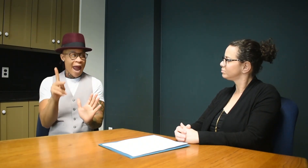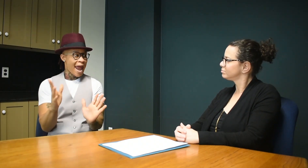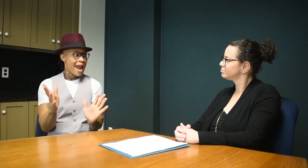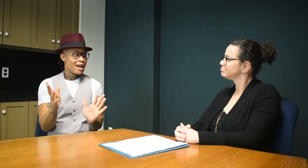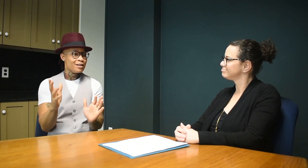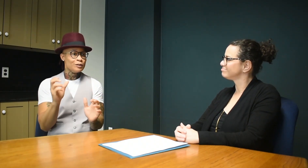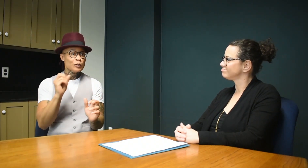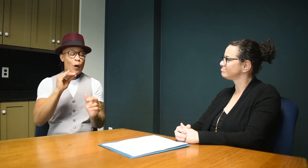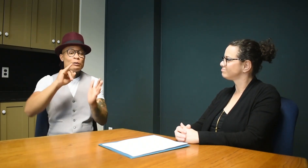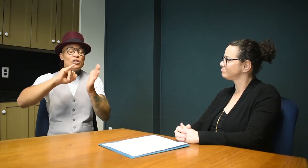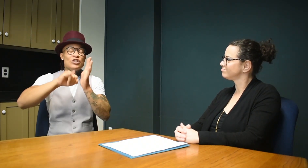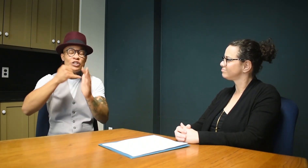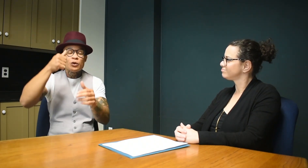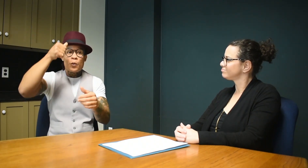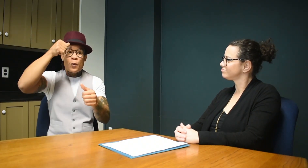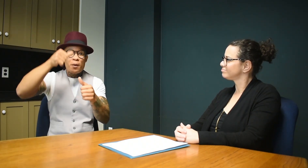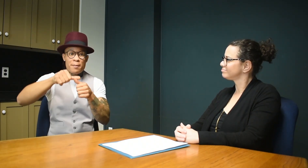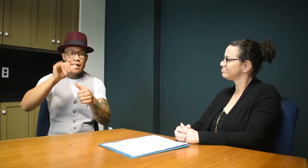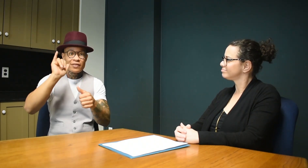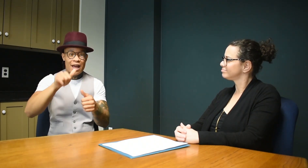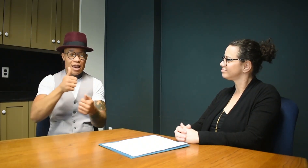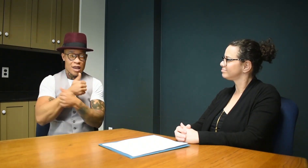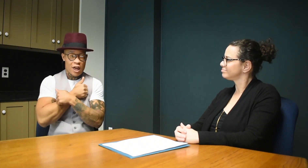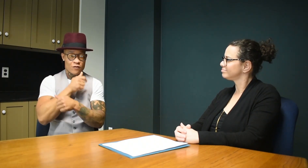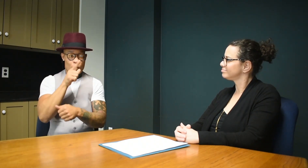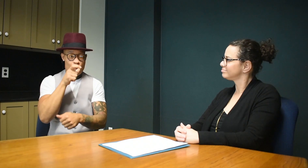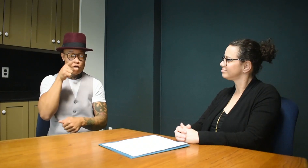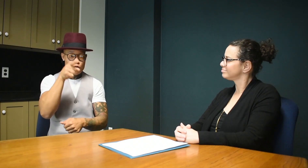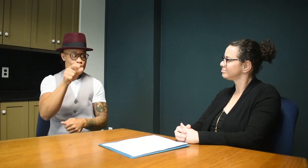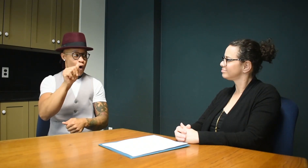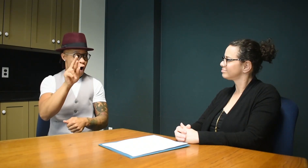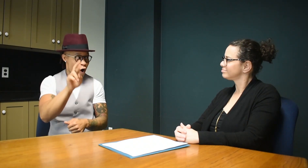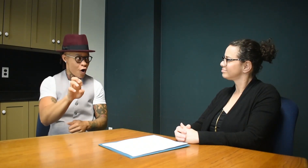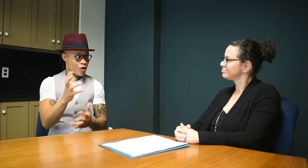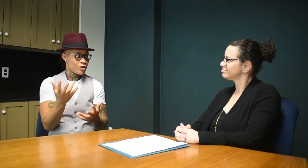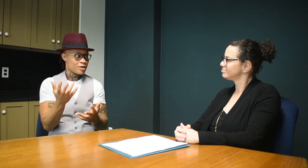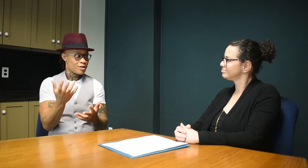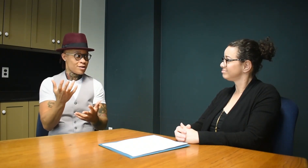It's ok! Just remember to love who you are